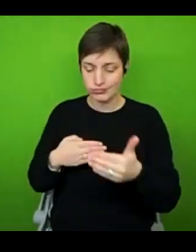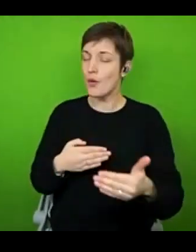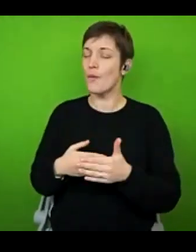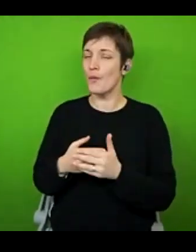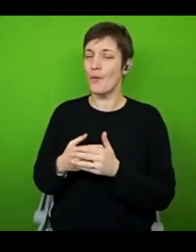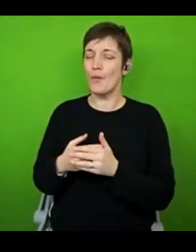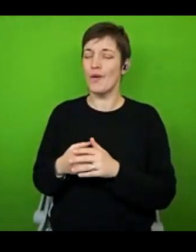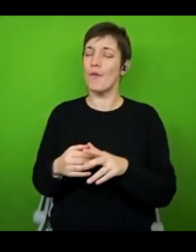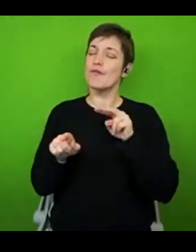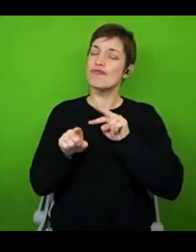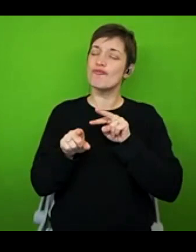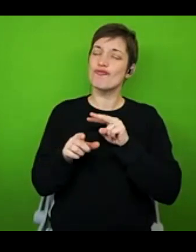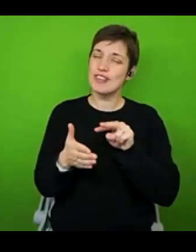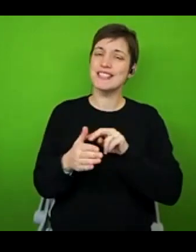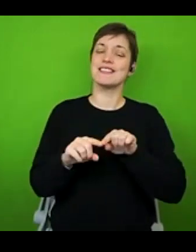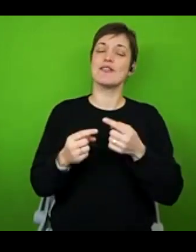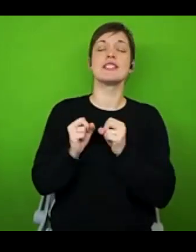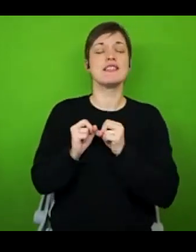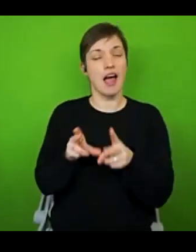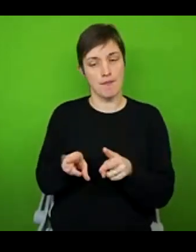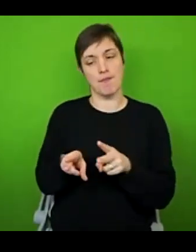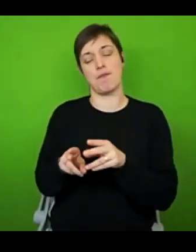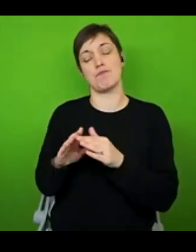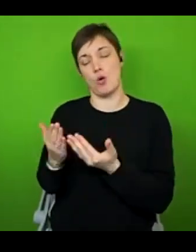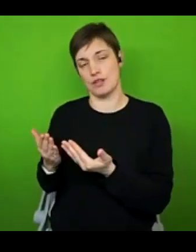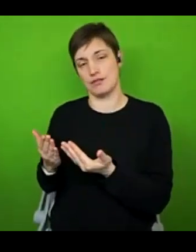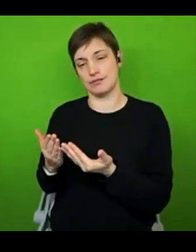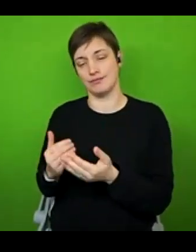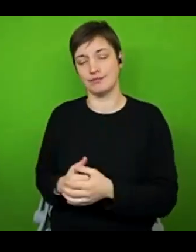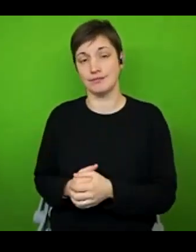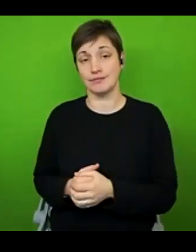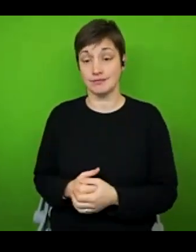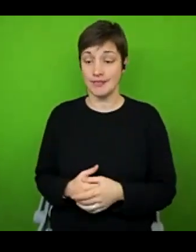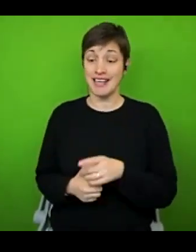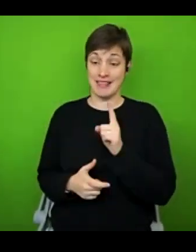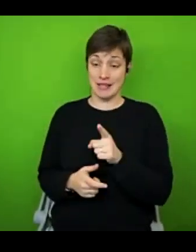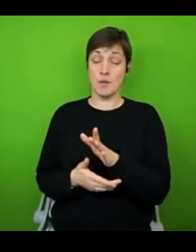what's going to be comfortable and realistic for you. And that's what I really mean by compassionate goal setting.